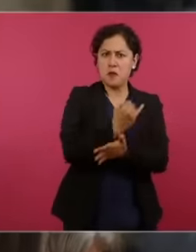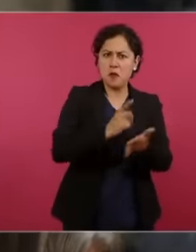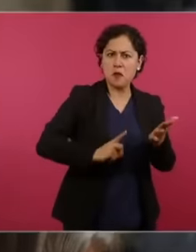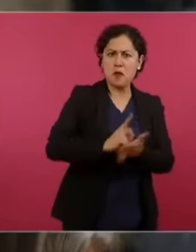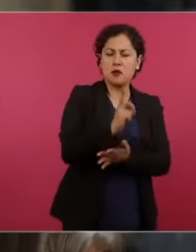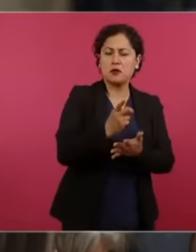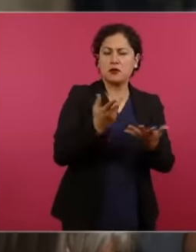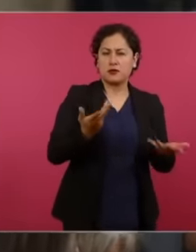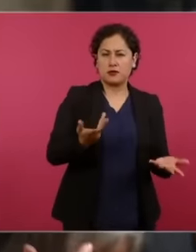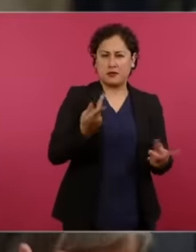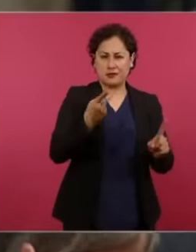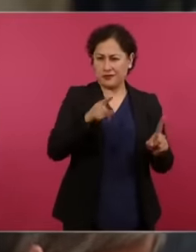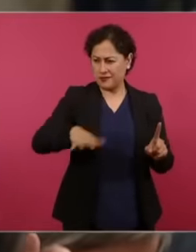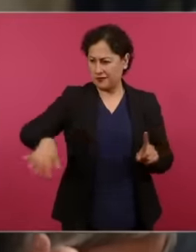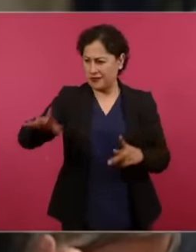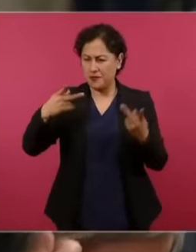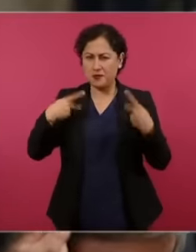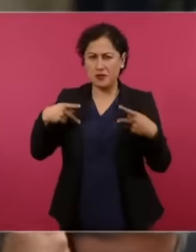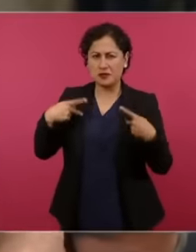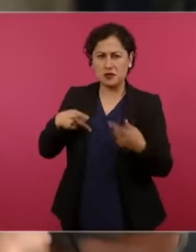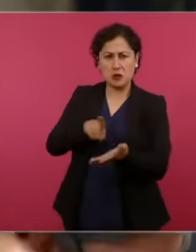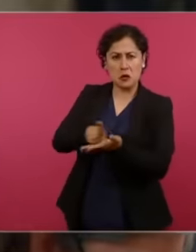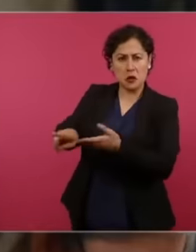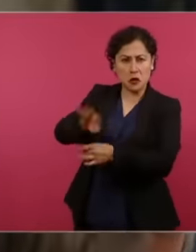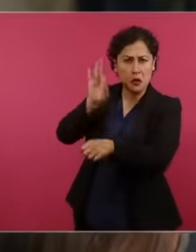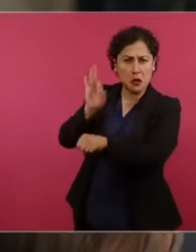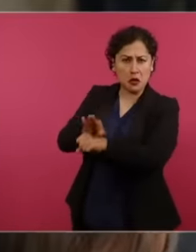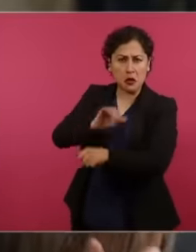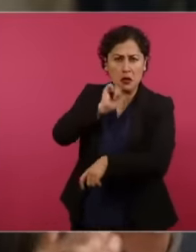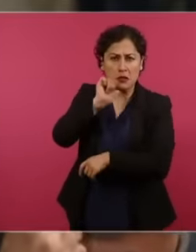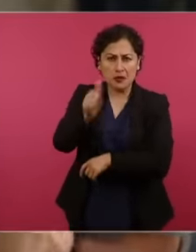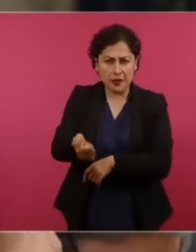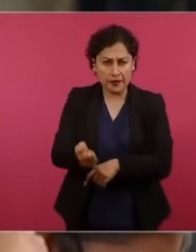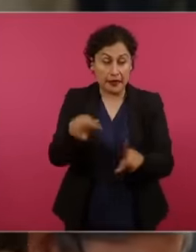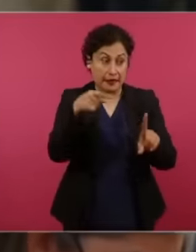that 100% of the workers are unfair, finally they go against the pension fund